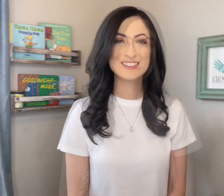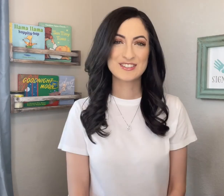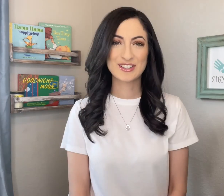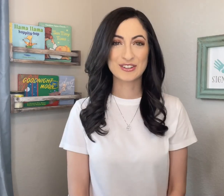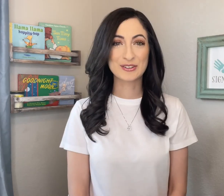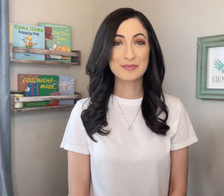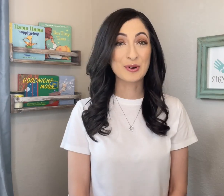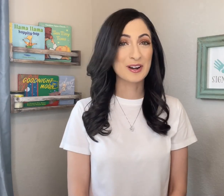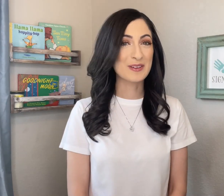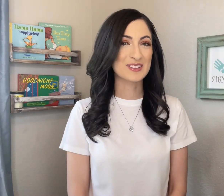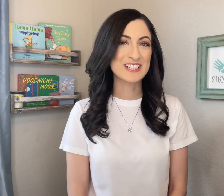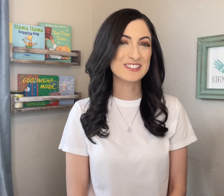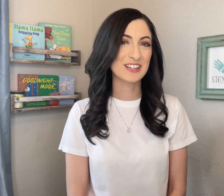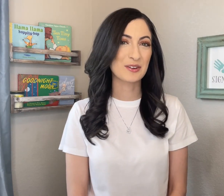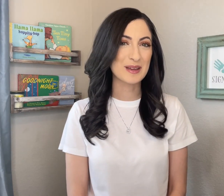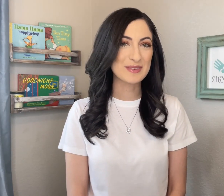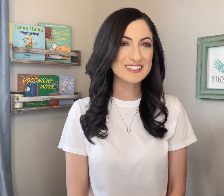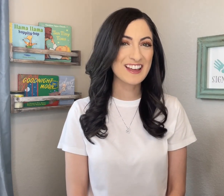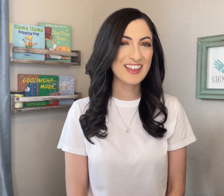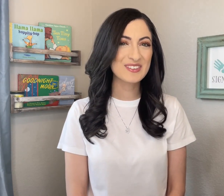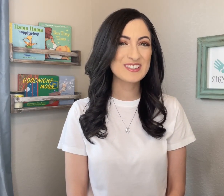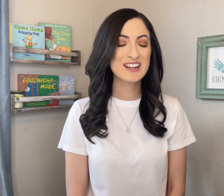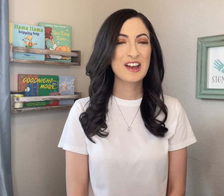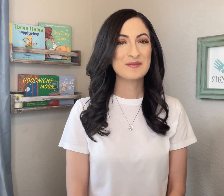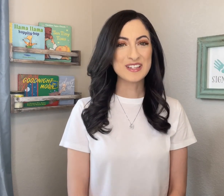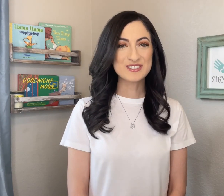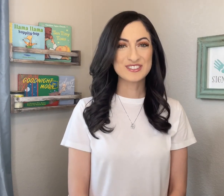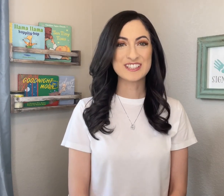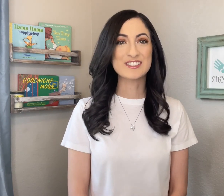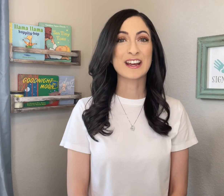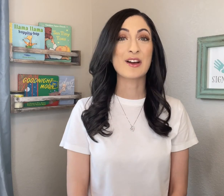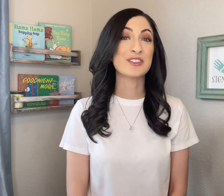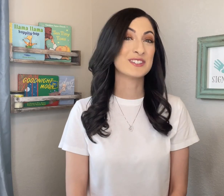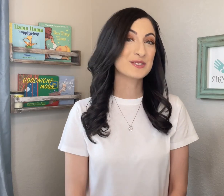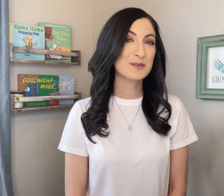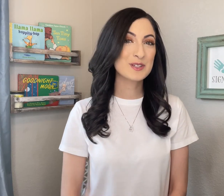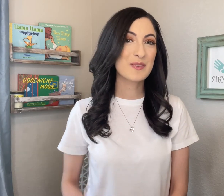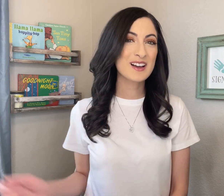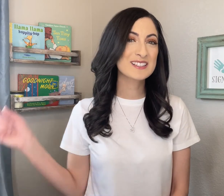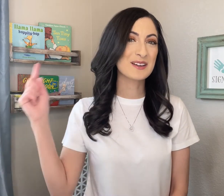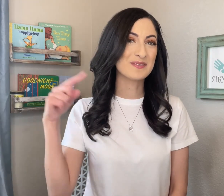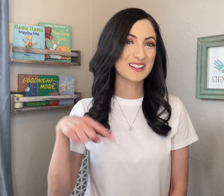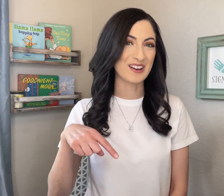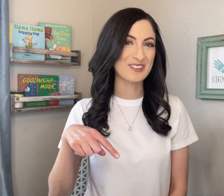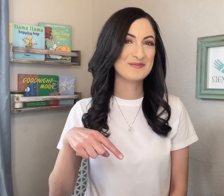To learn more about teaching your baby sign language, be sure to check out the description box below.